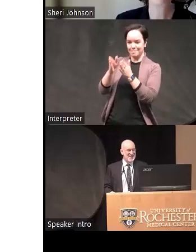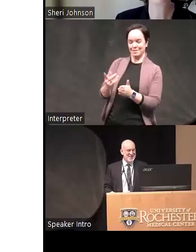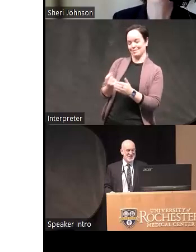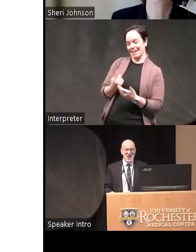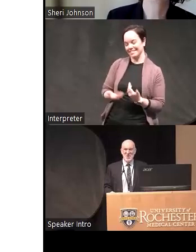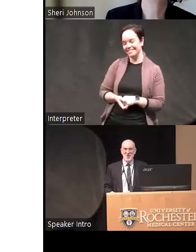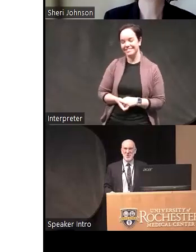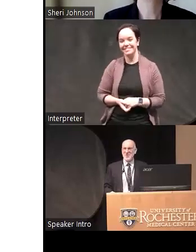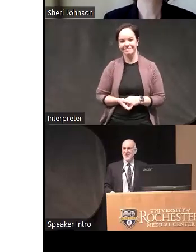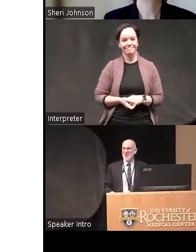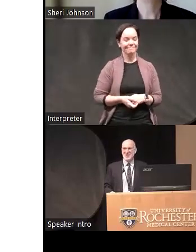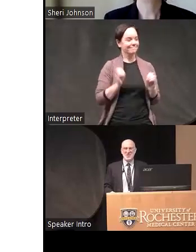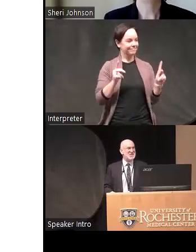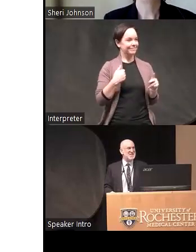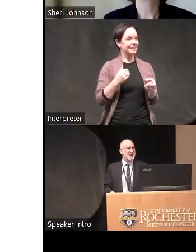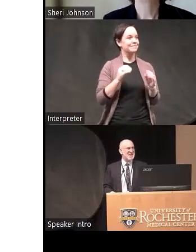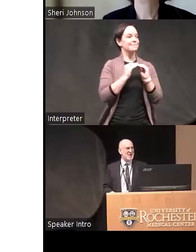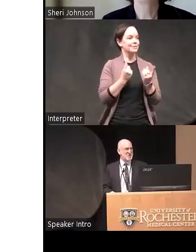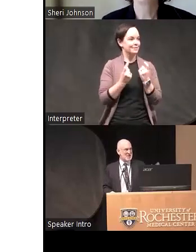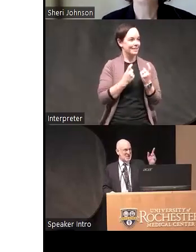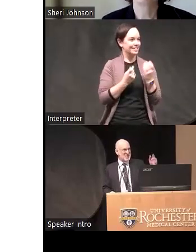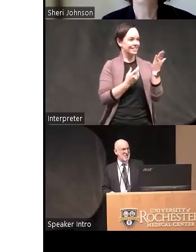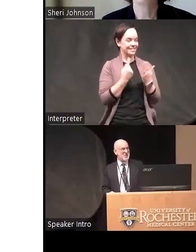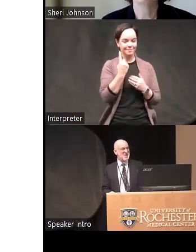okay well we do have other questions and now we're going to take one from the audience